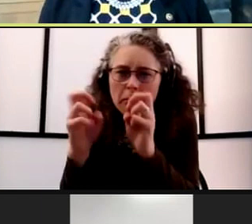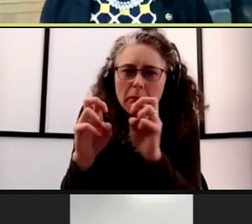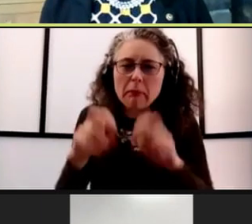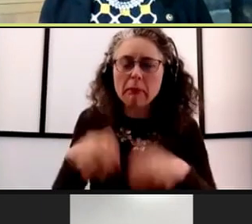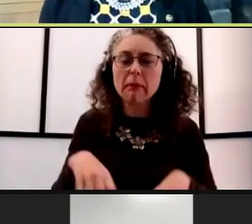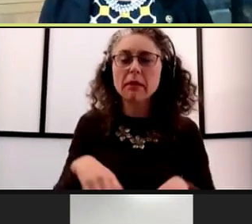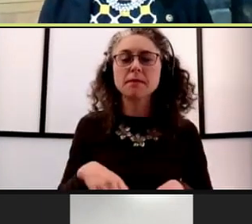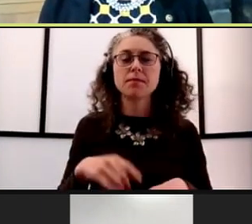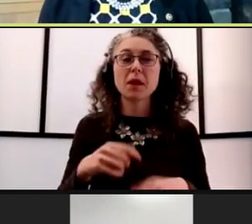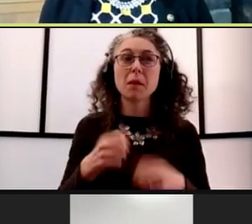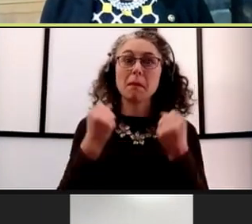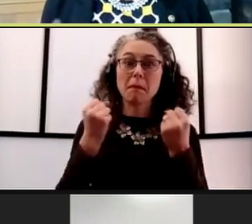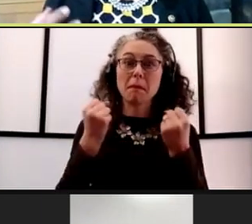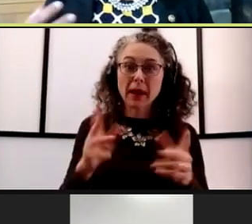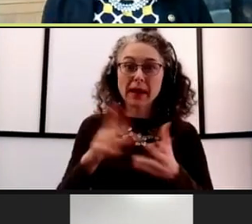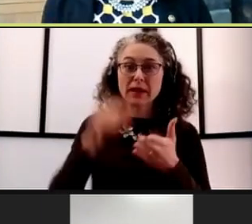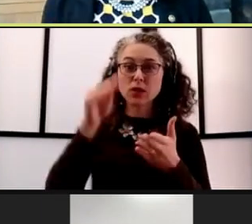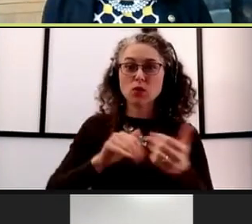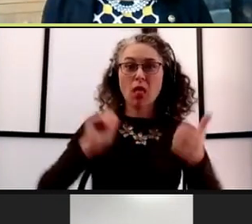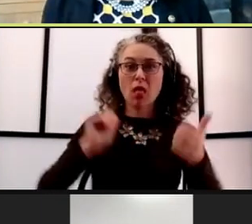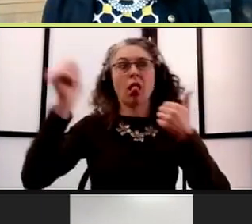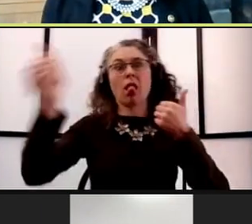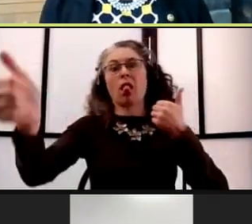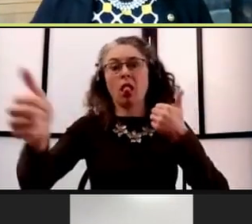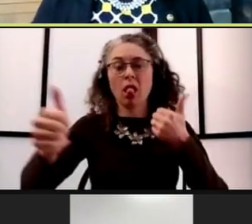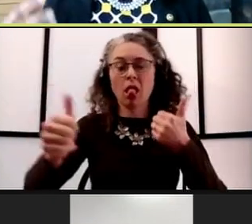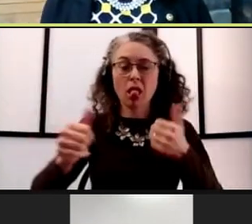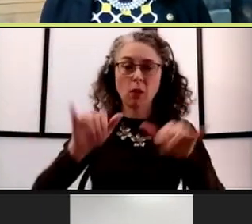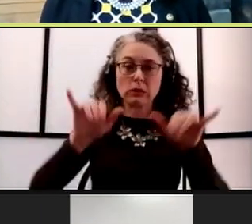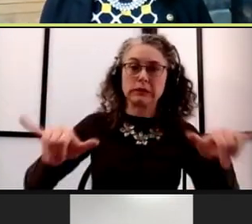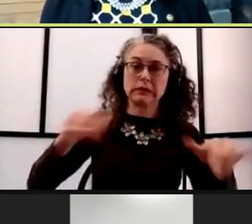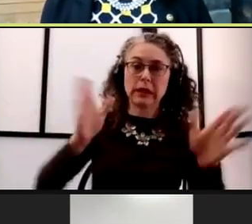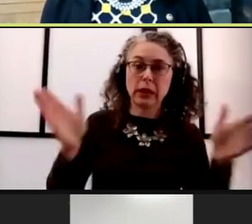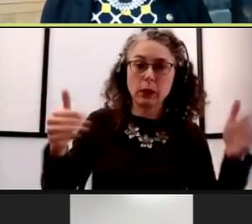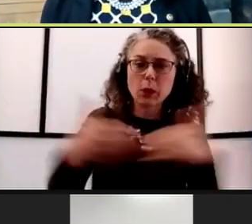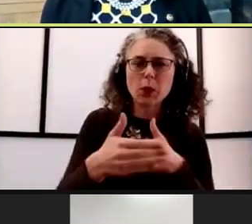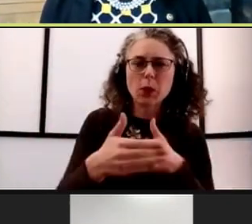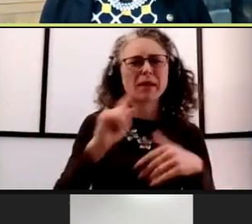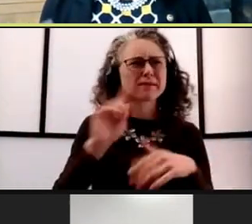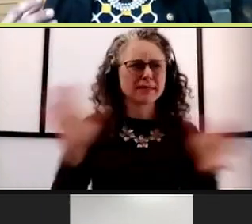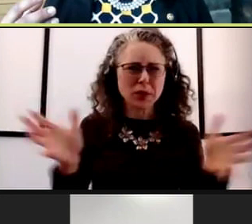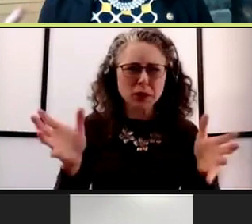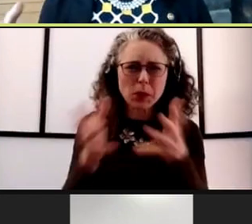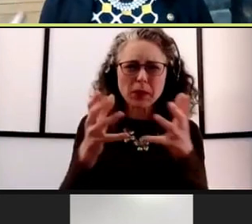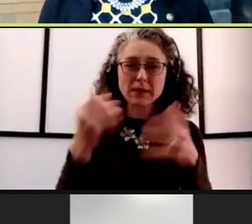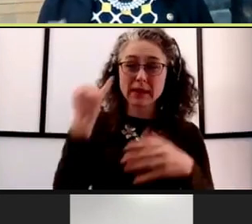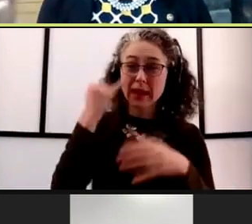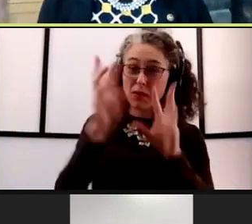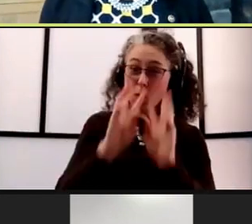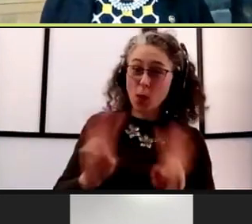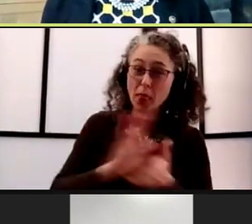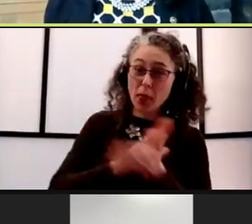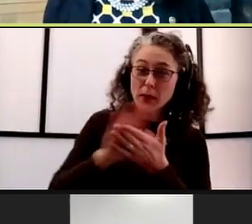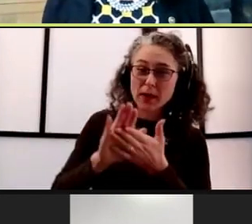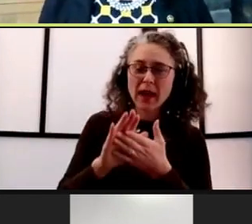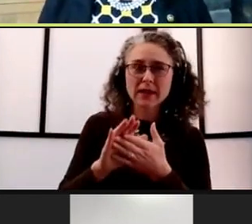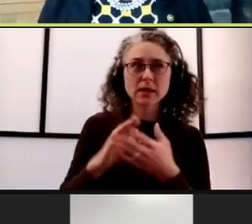and in their rooms, I would just encourage folks to get out. The weather's a lot better, go grab a change in scenery,